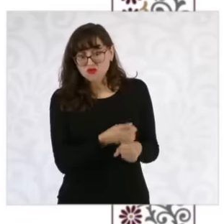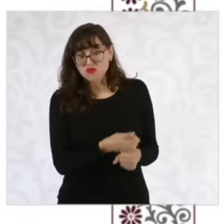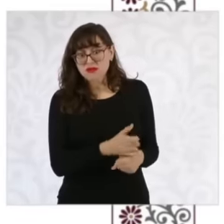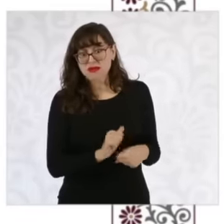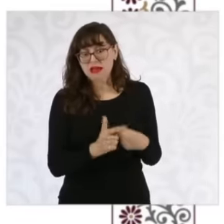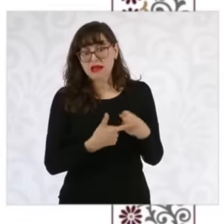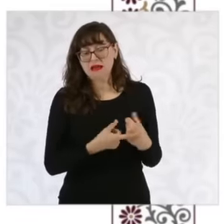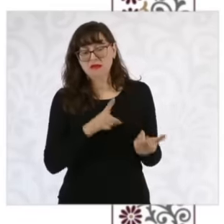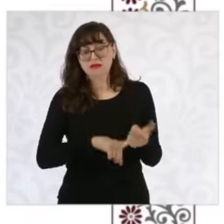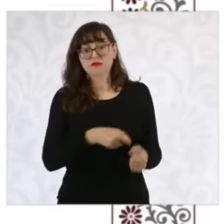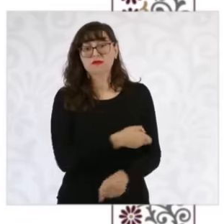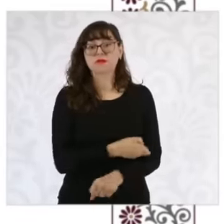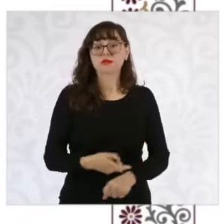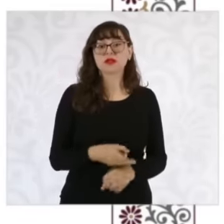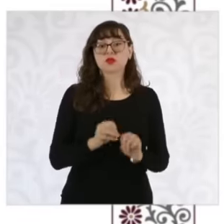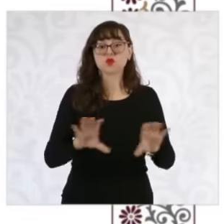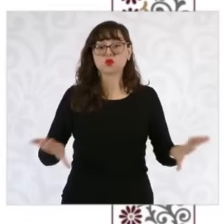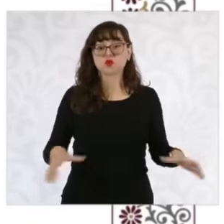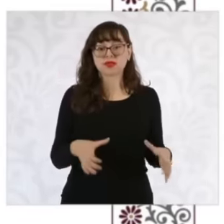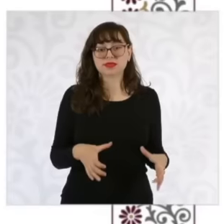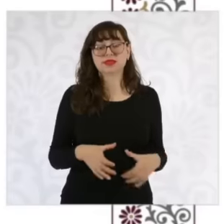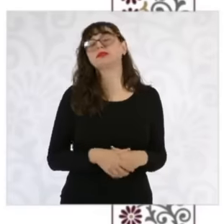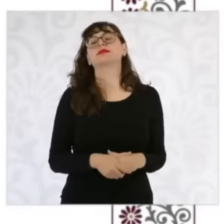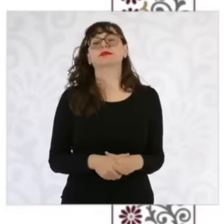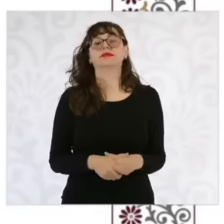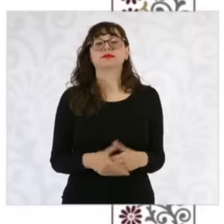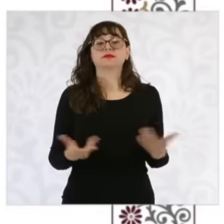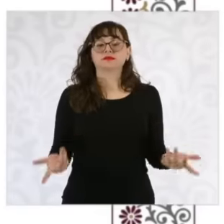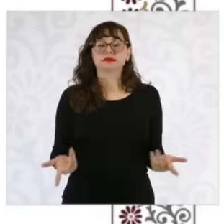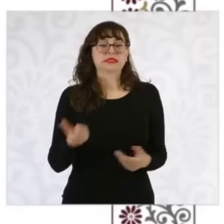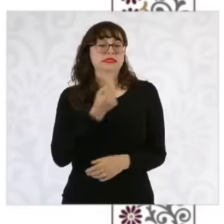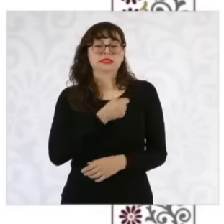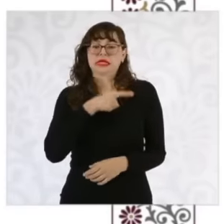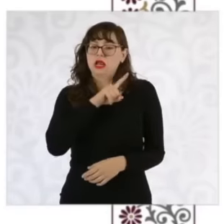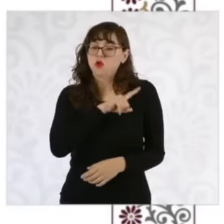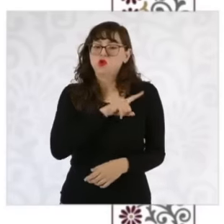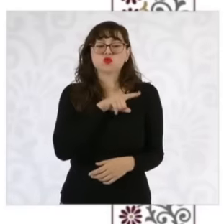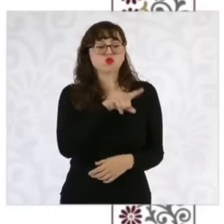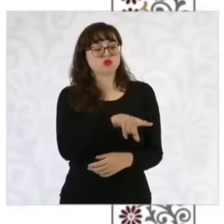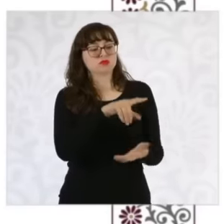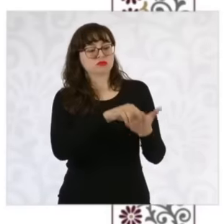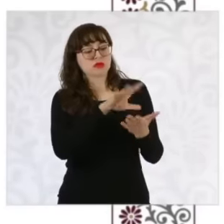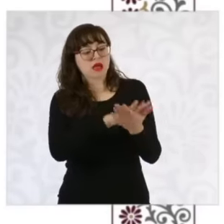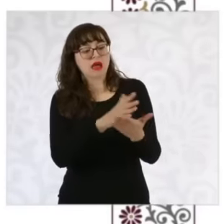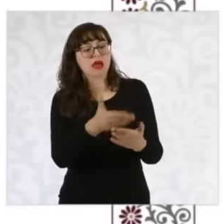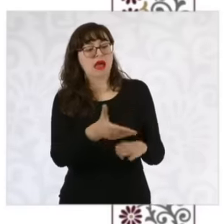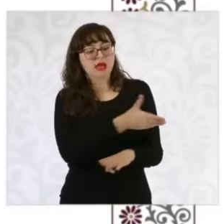family or in the community and the whole issue of health health history you already know